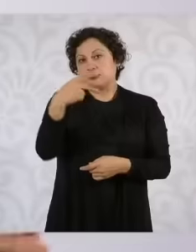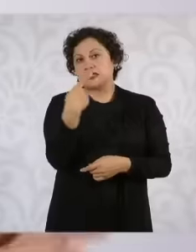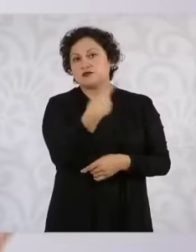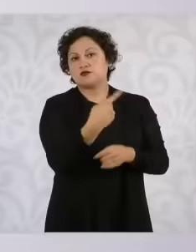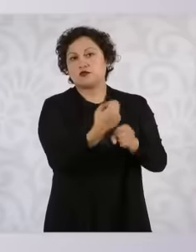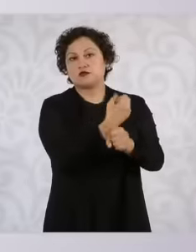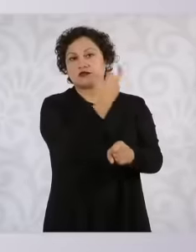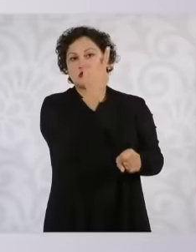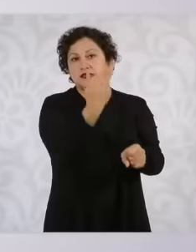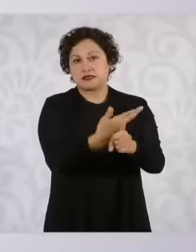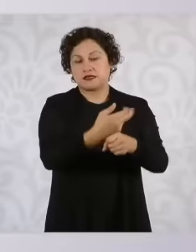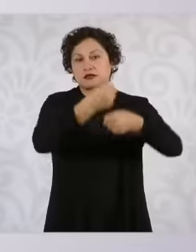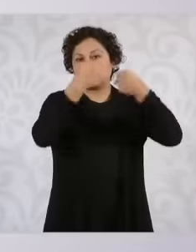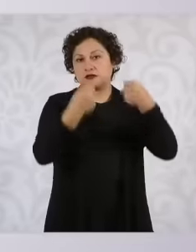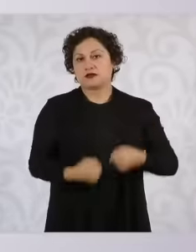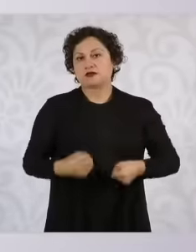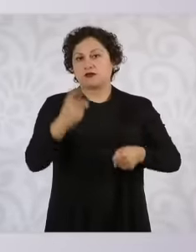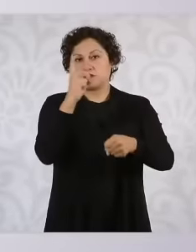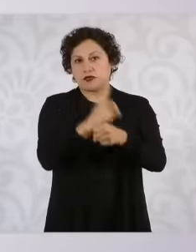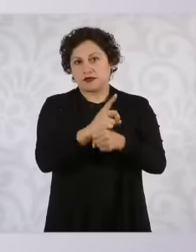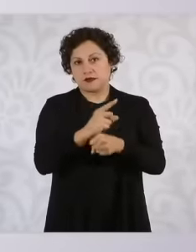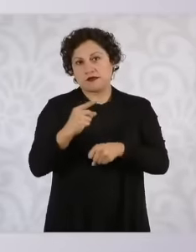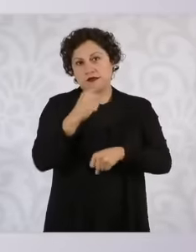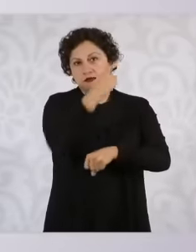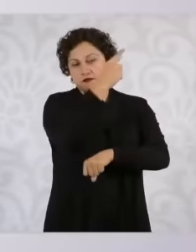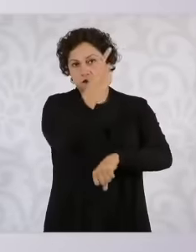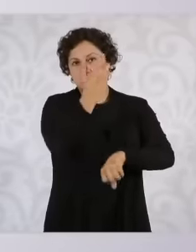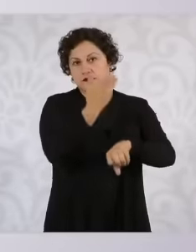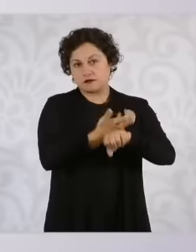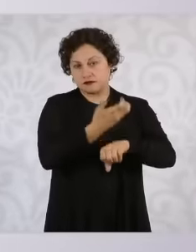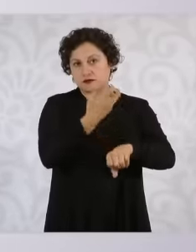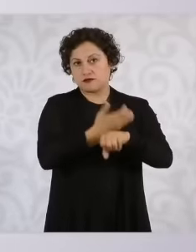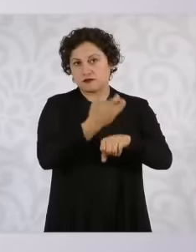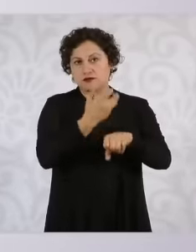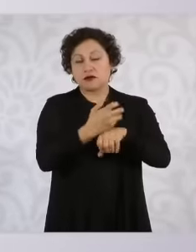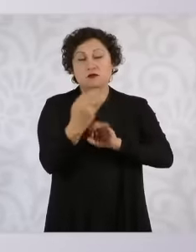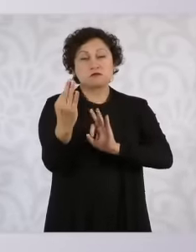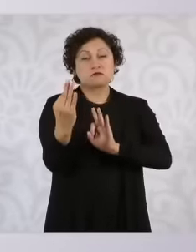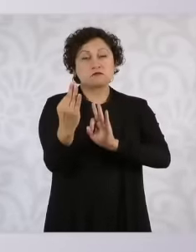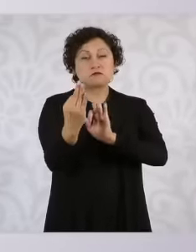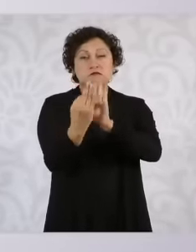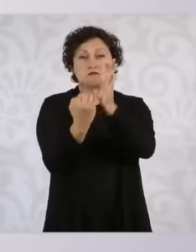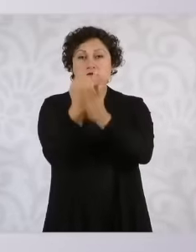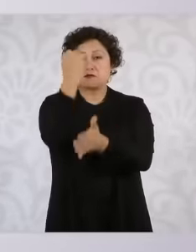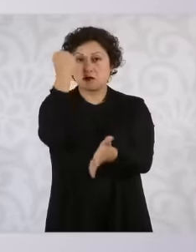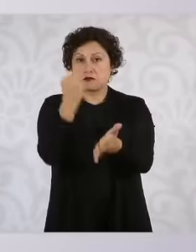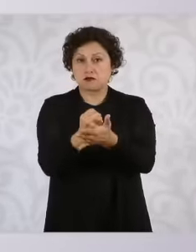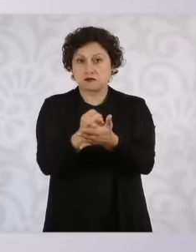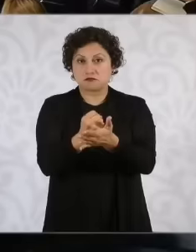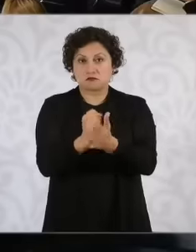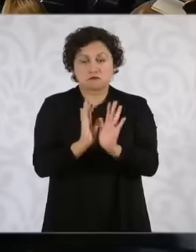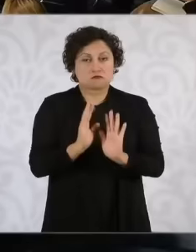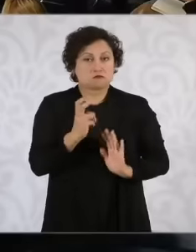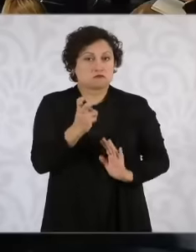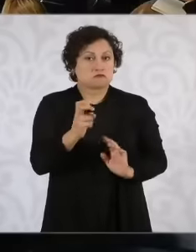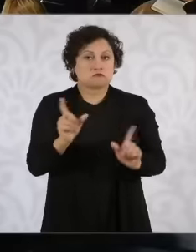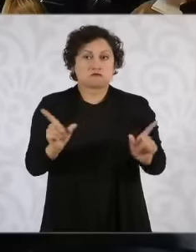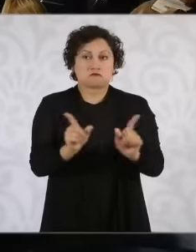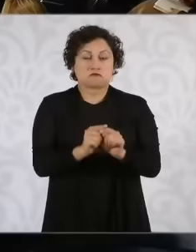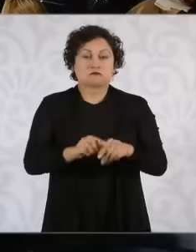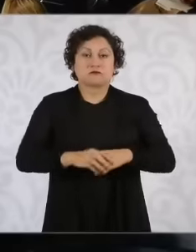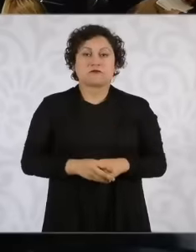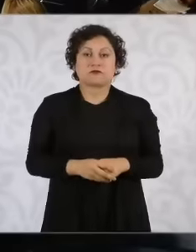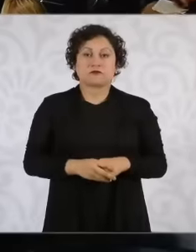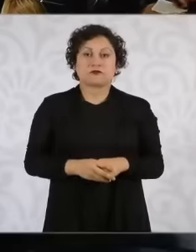to be sentenced in a court in New York, so as to say,